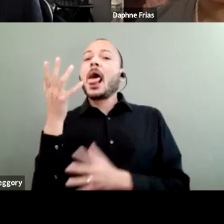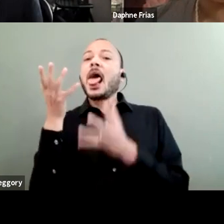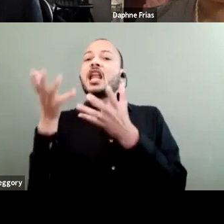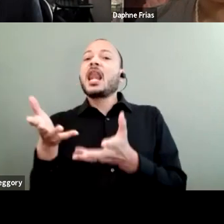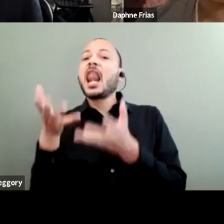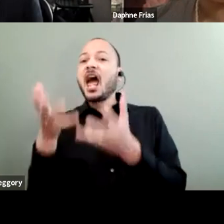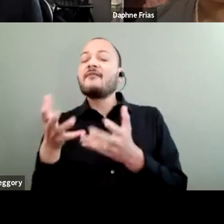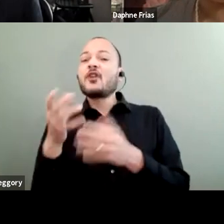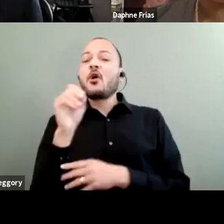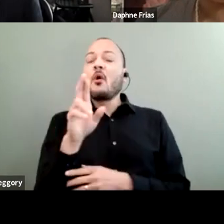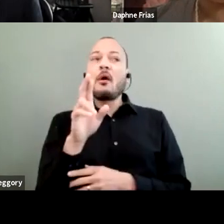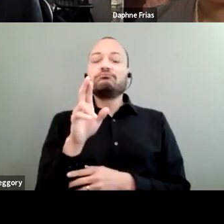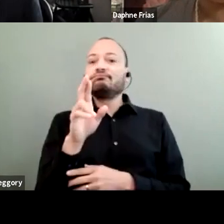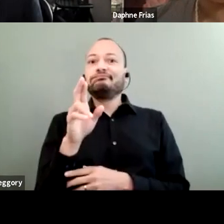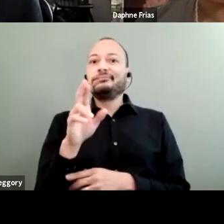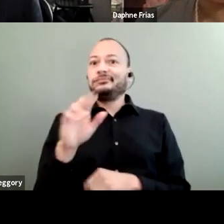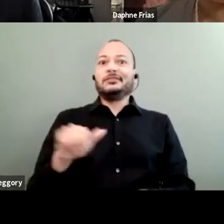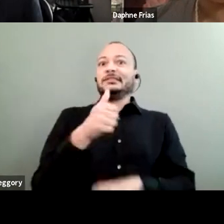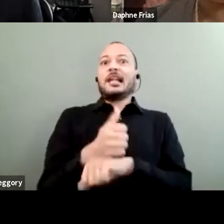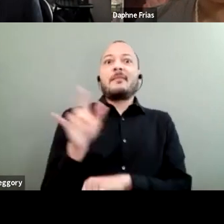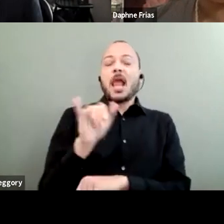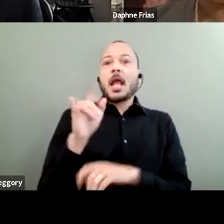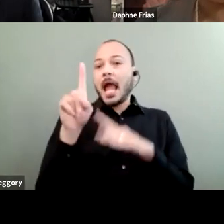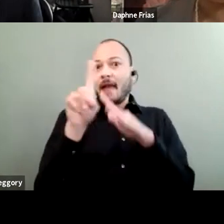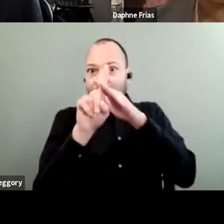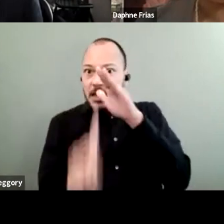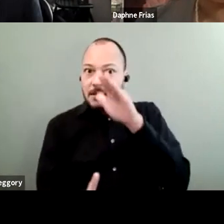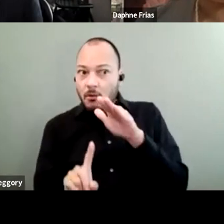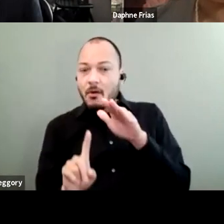in the design of coping strategies